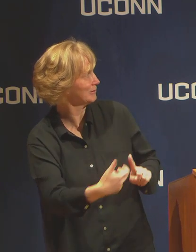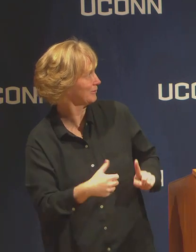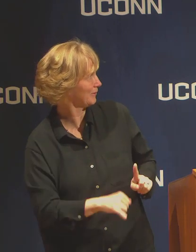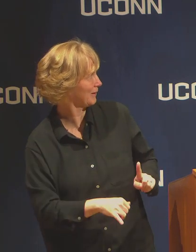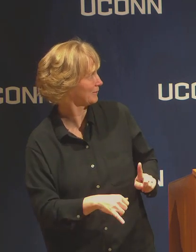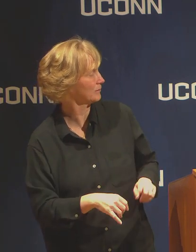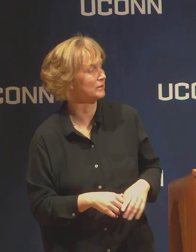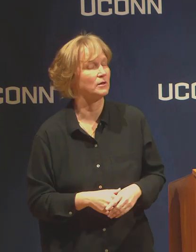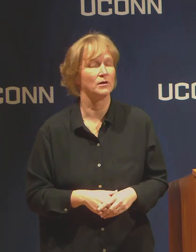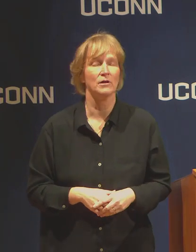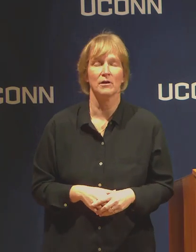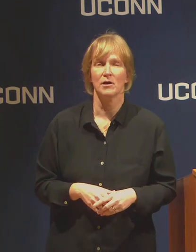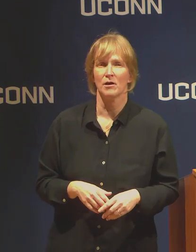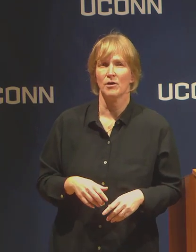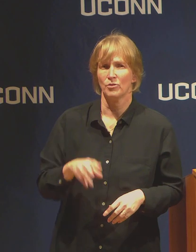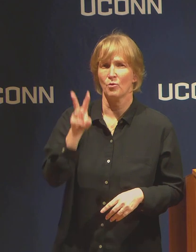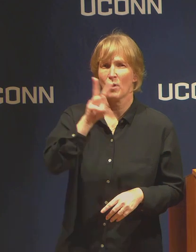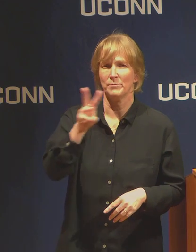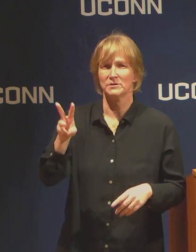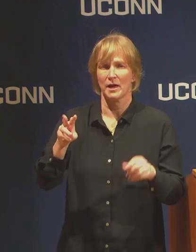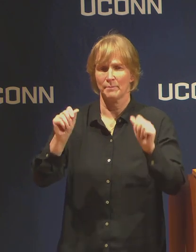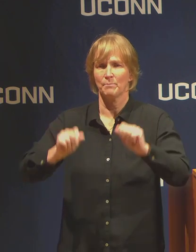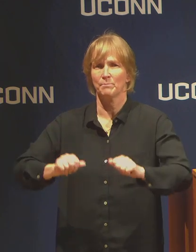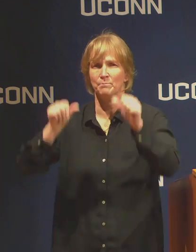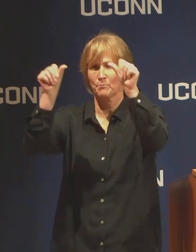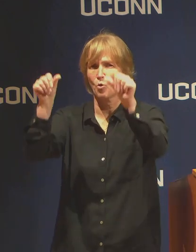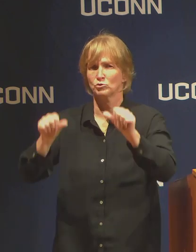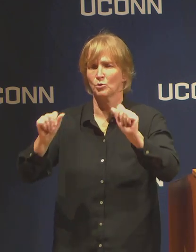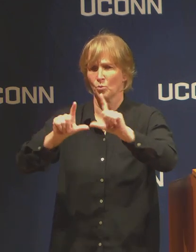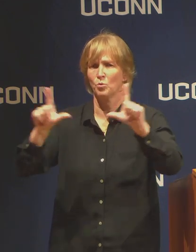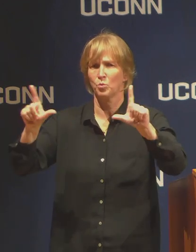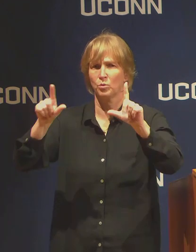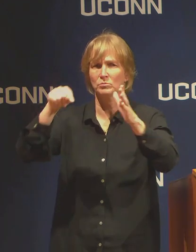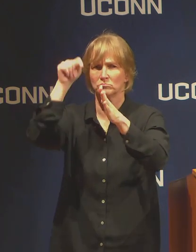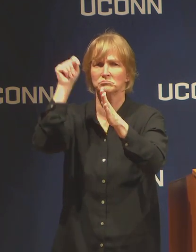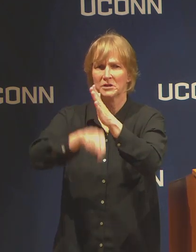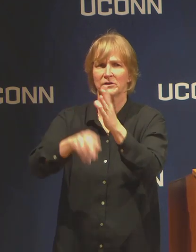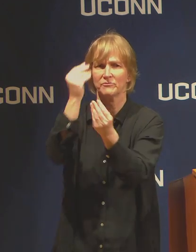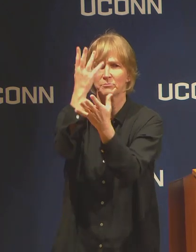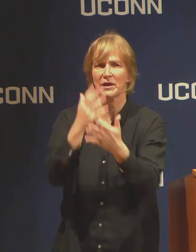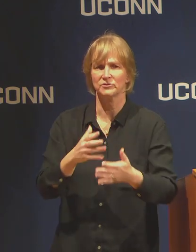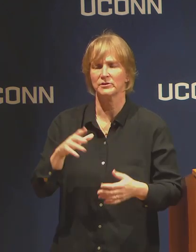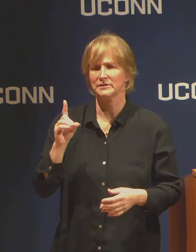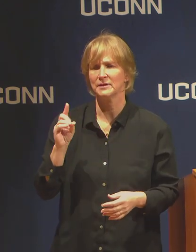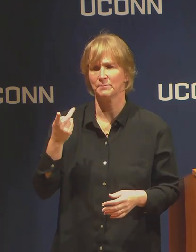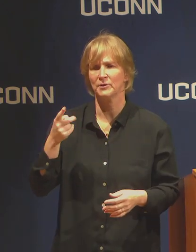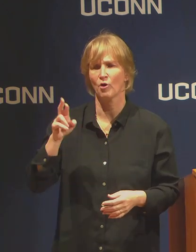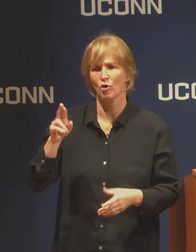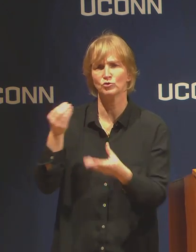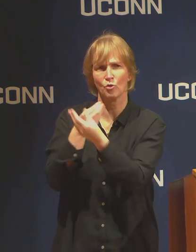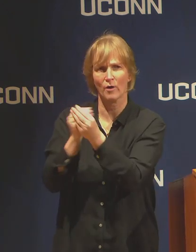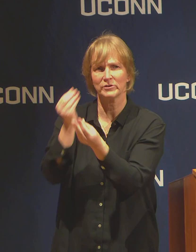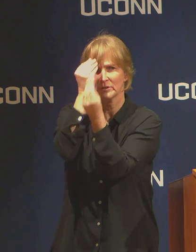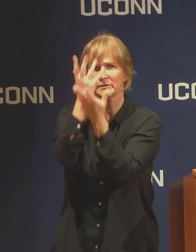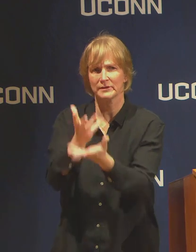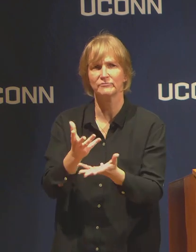on the website that's been provided by the VPR's office and there may be some things that will